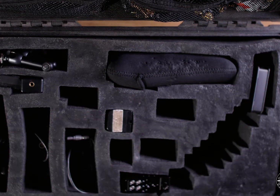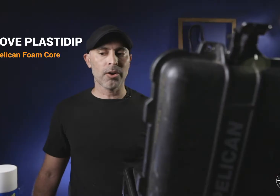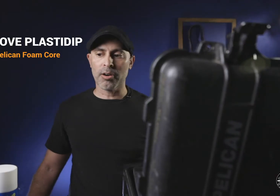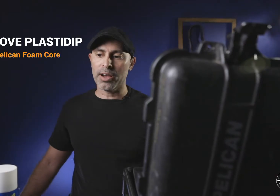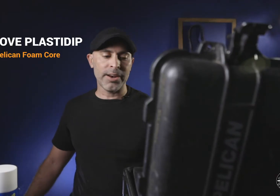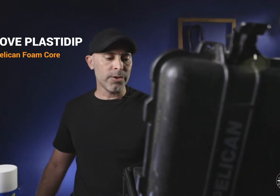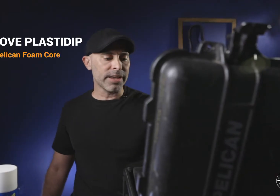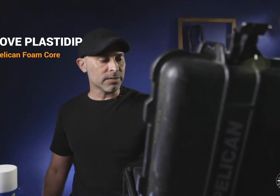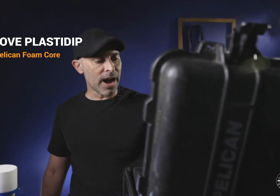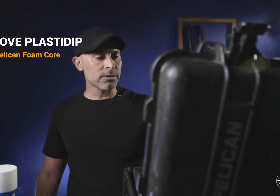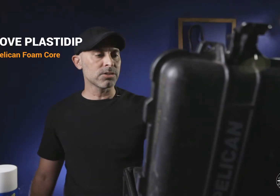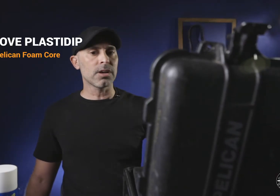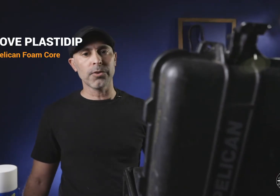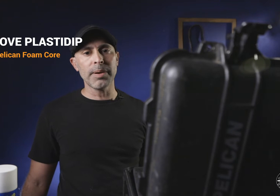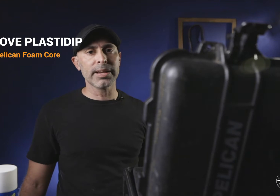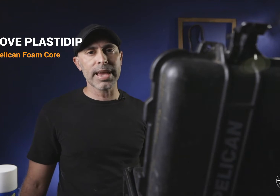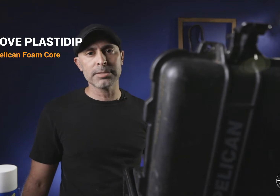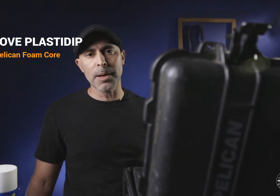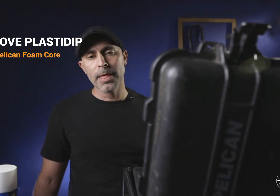bigger I know you can get dividers and stuff from your Pelican case but a